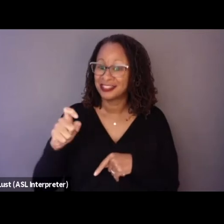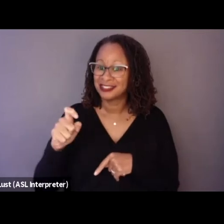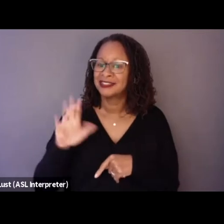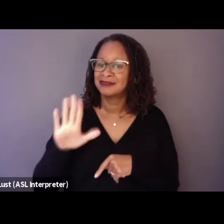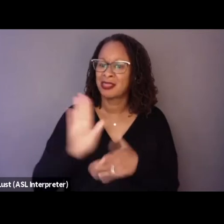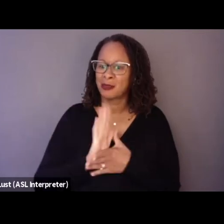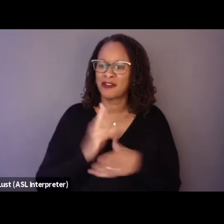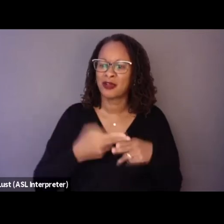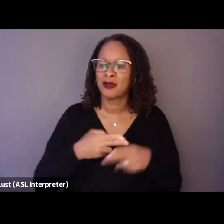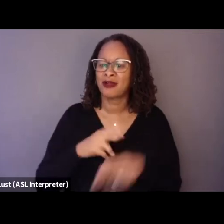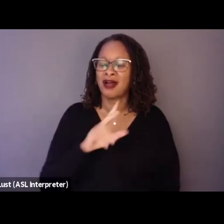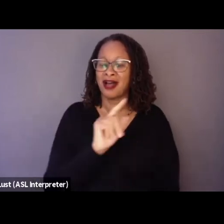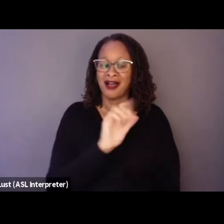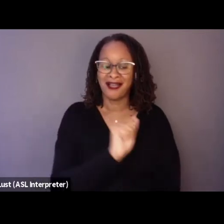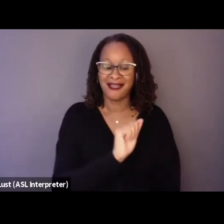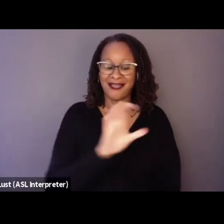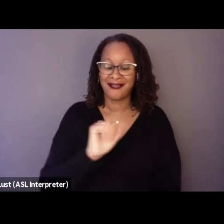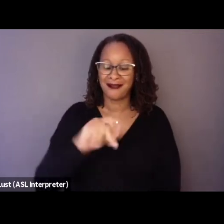moderated by IndieWire's Eric Kohn.